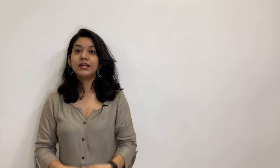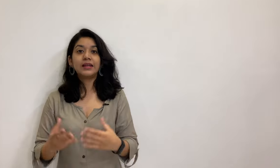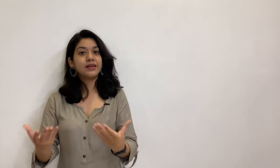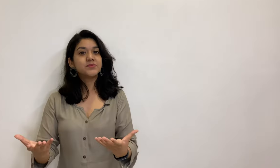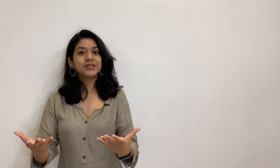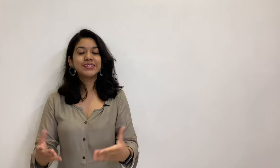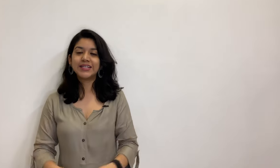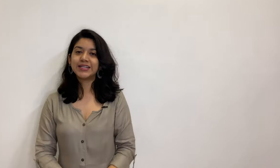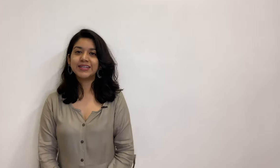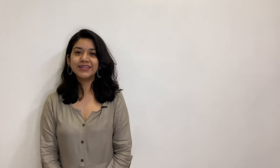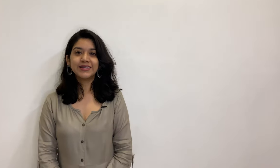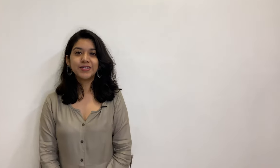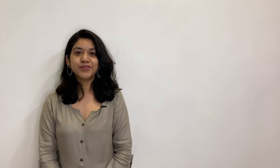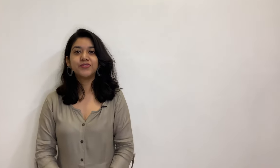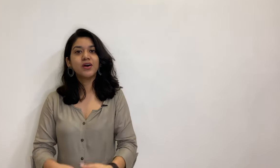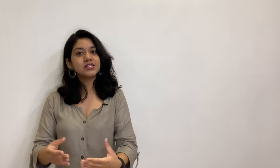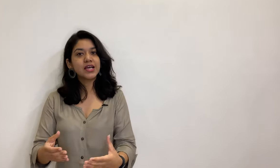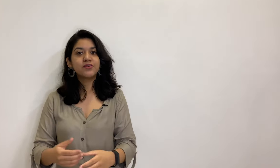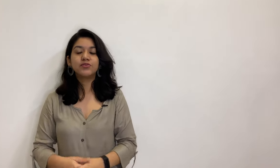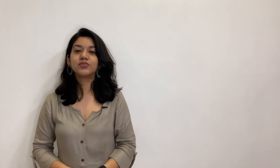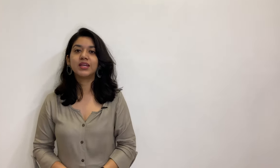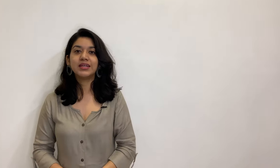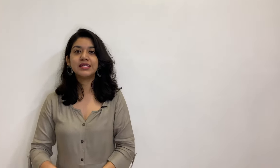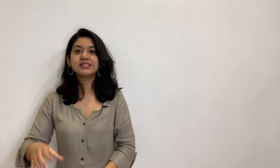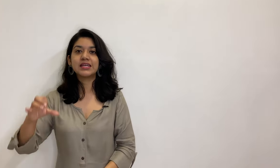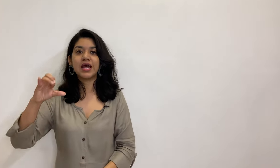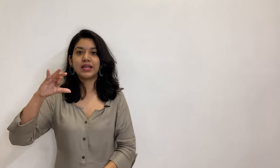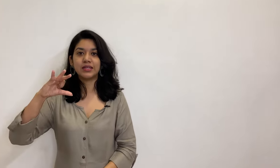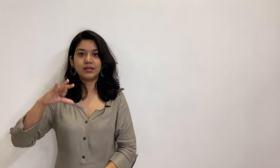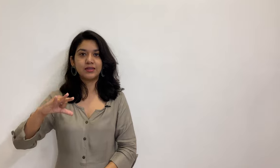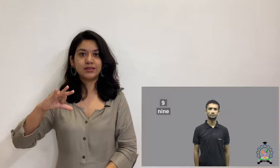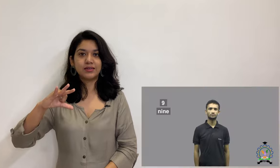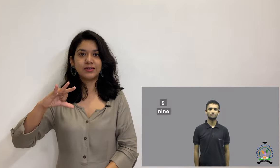Let us begin learning. The first sign for today is 9